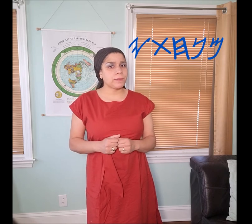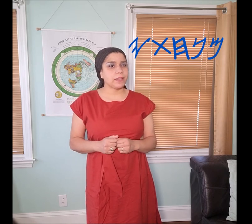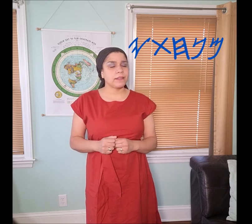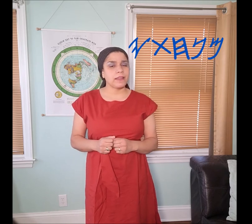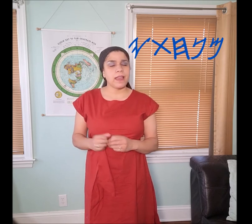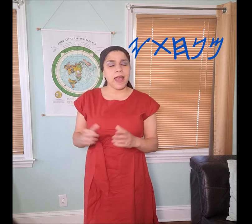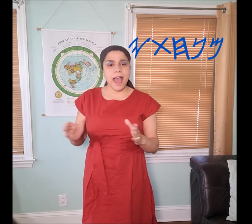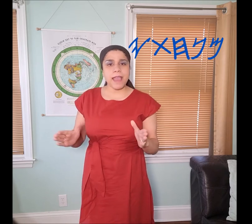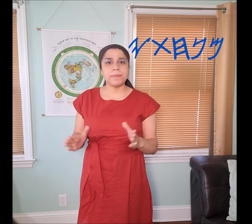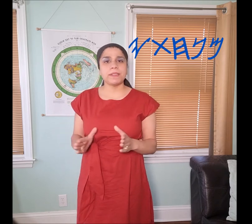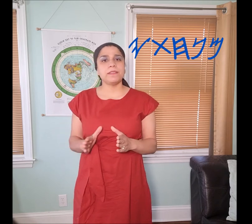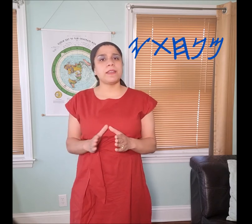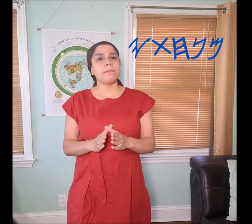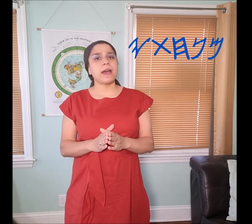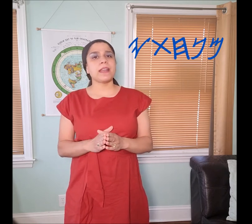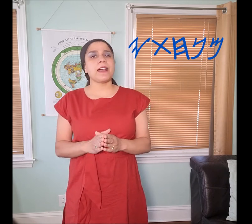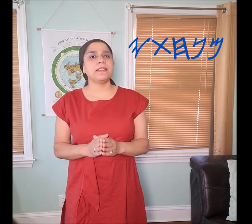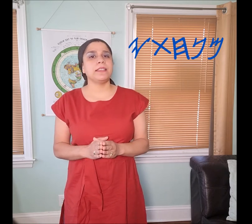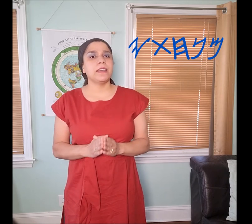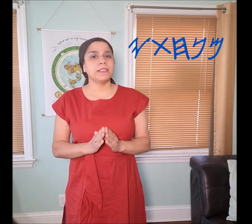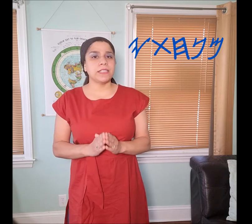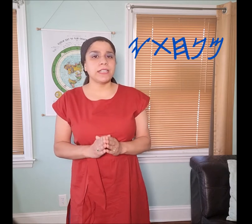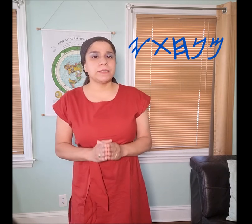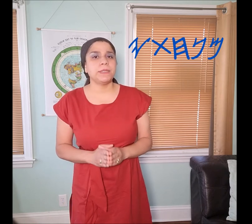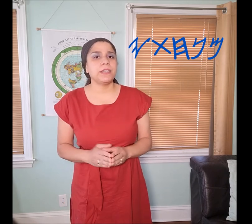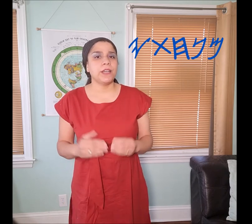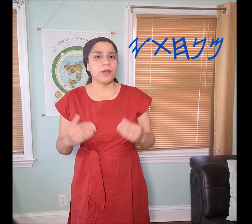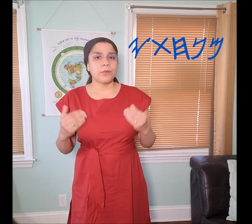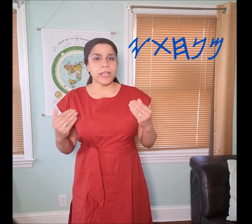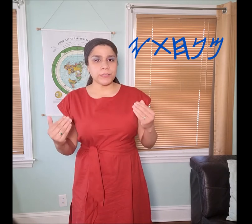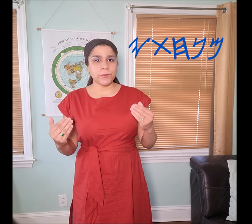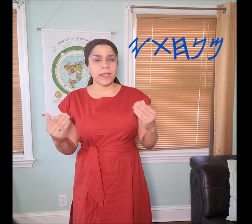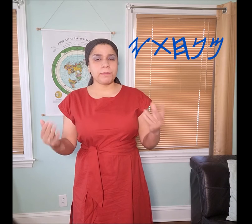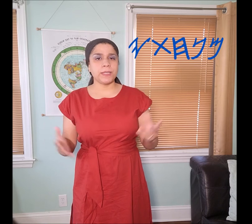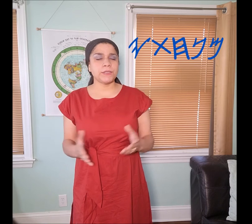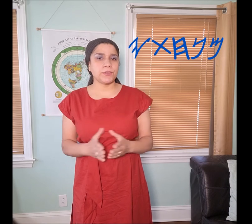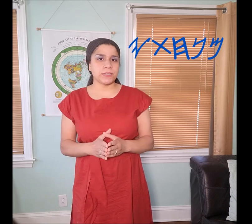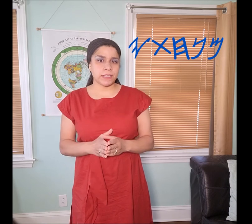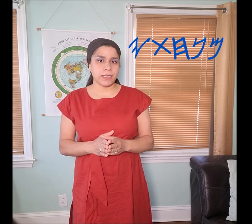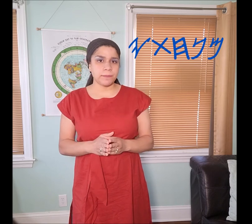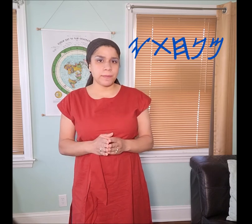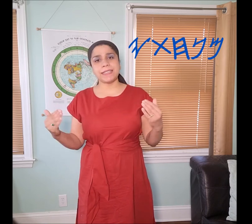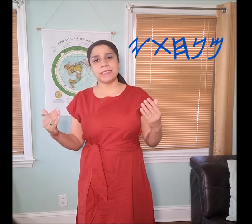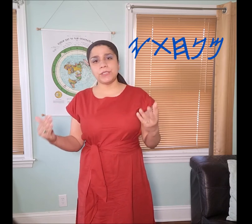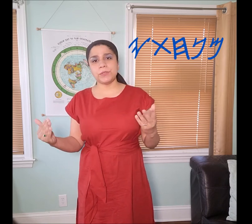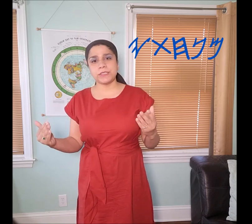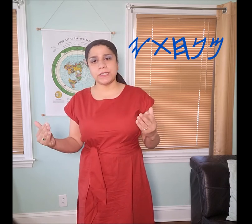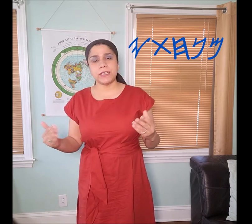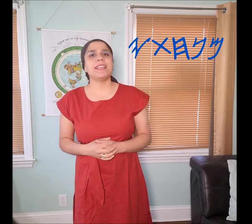meaning. I believe that Manakahthey 𐤌𐤍𐤇𐤕𐤉 does mean restful and peaceful state as in unity in